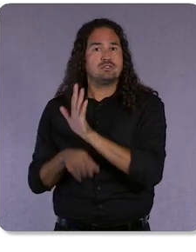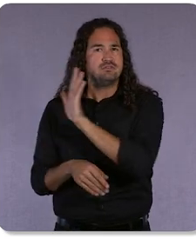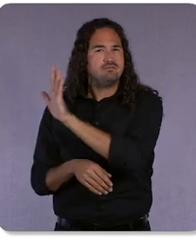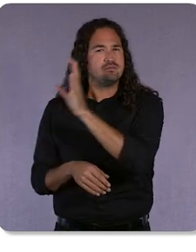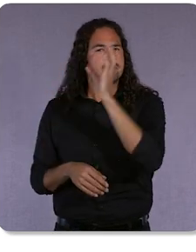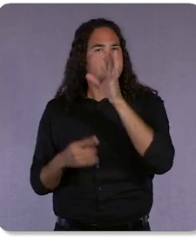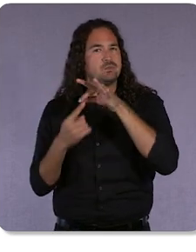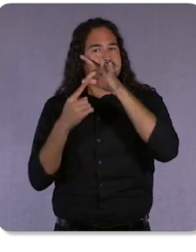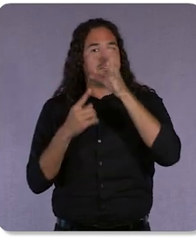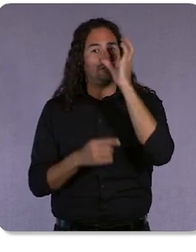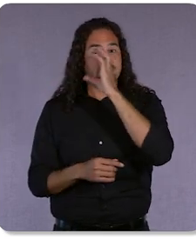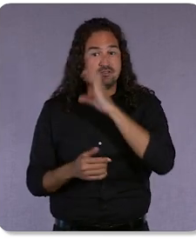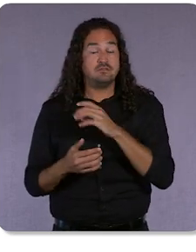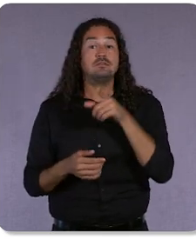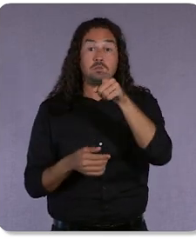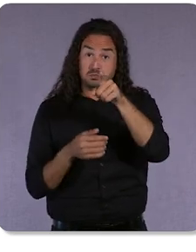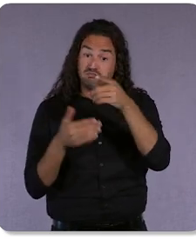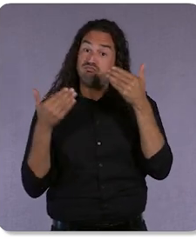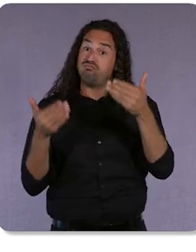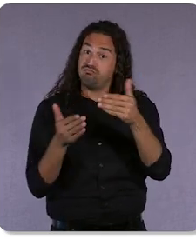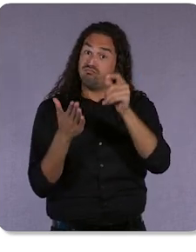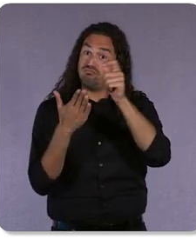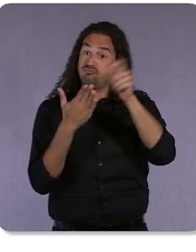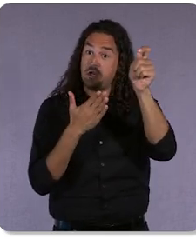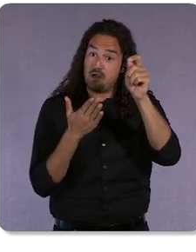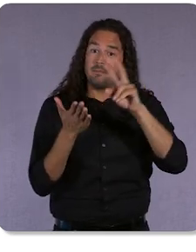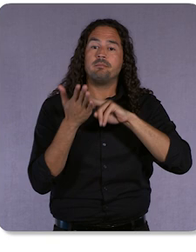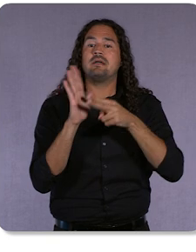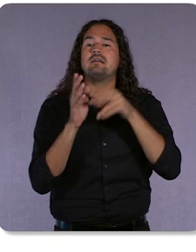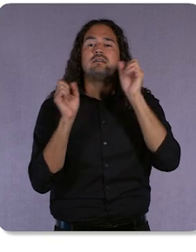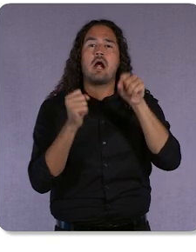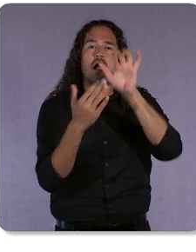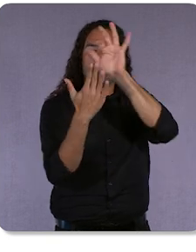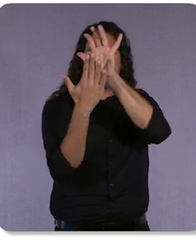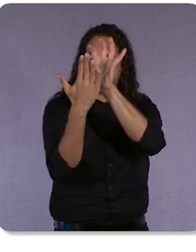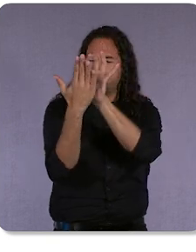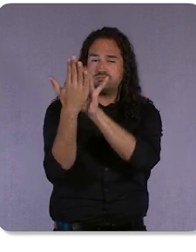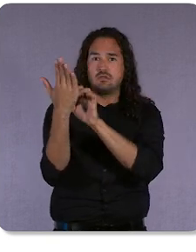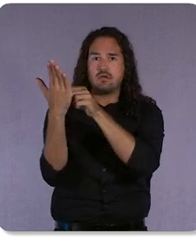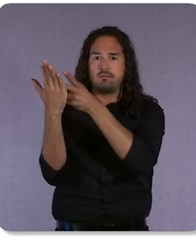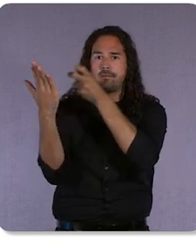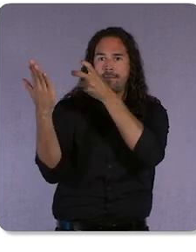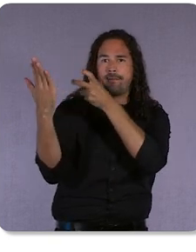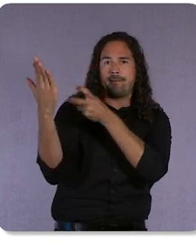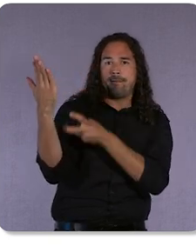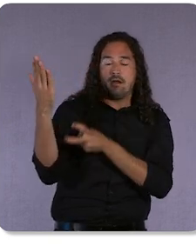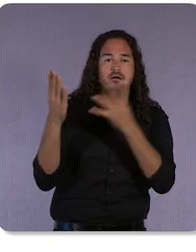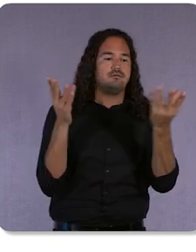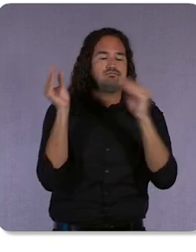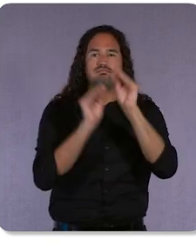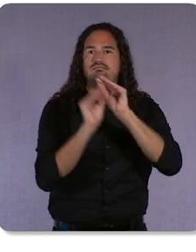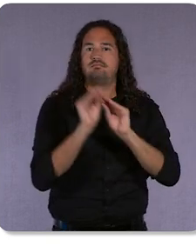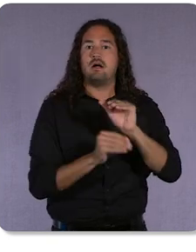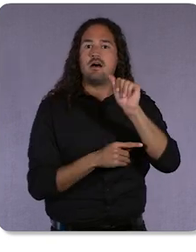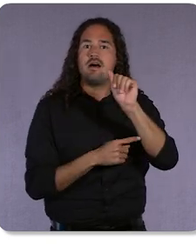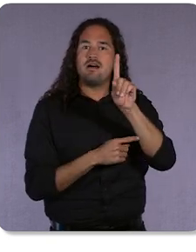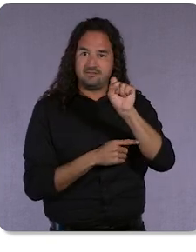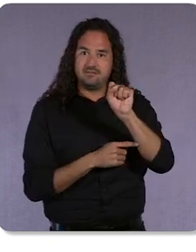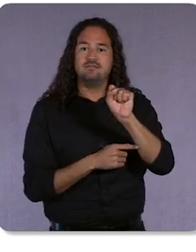crawls your site, finds just the right content that can be effective for your ads, and we can also show a relevant headline from an ad in a different ad group.